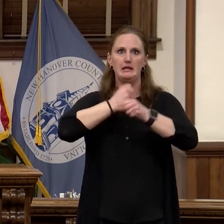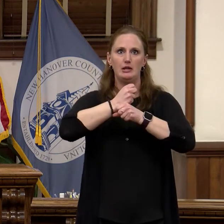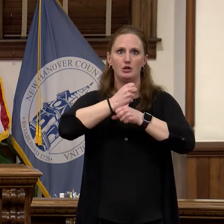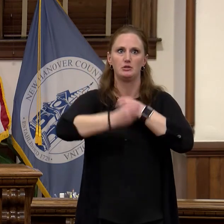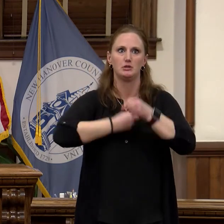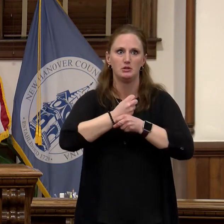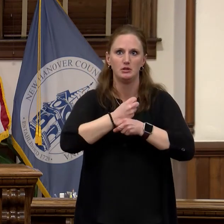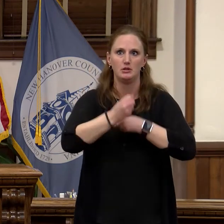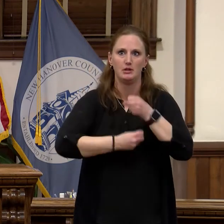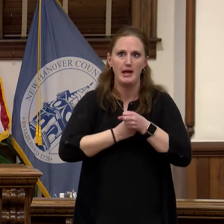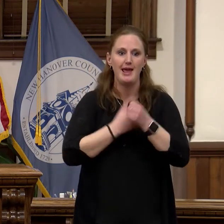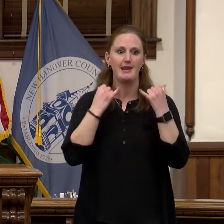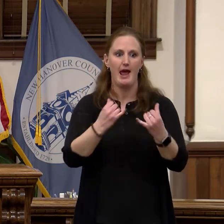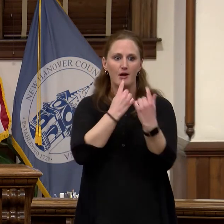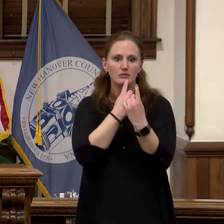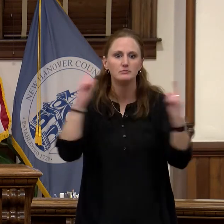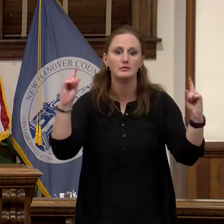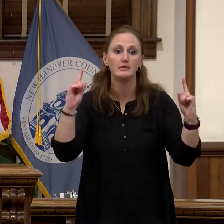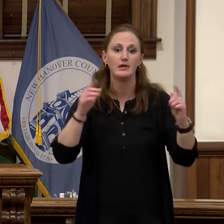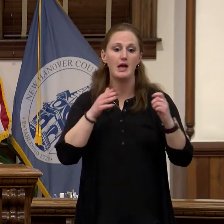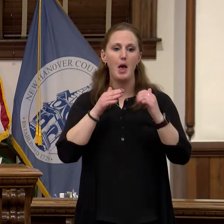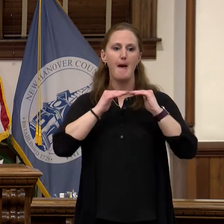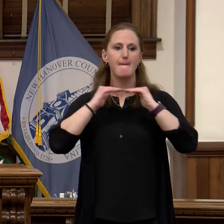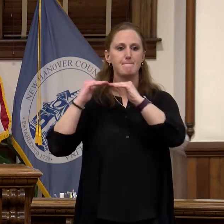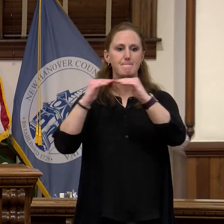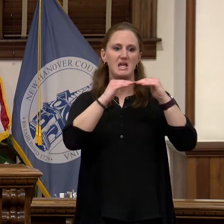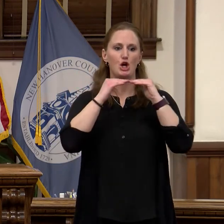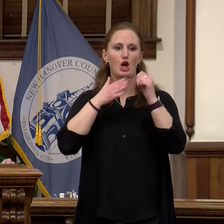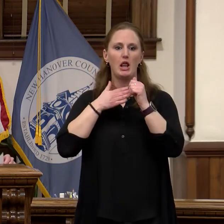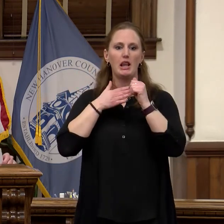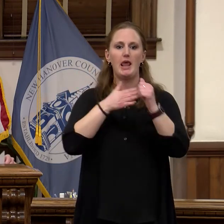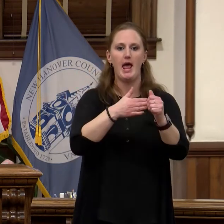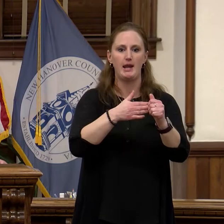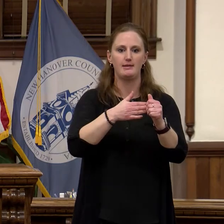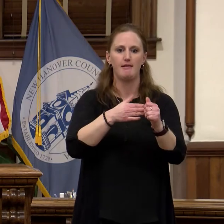abuse recovery facility in New Hanover County.